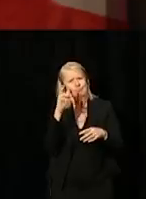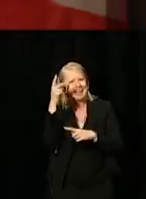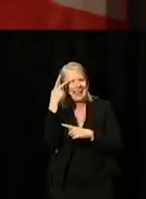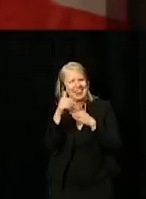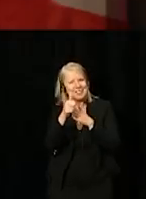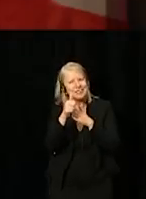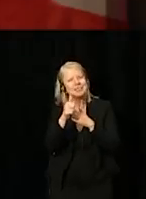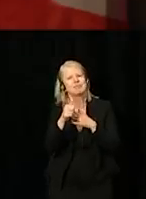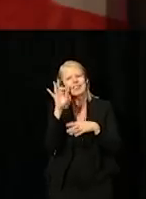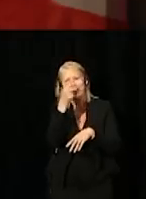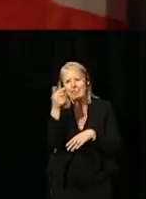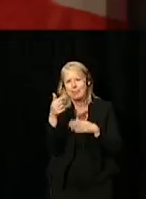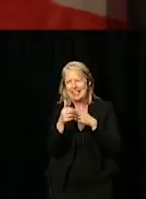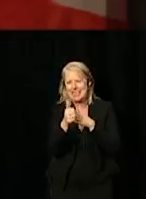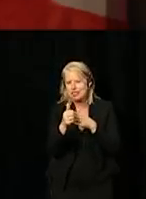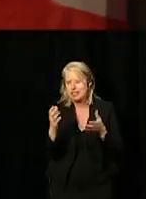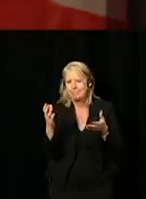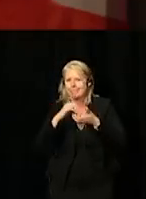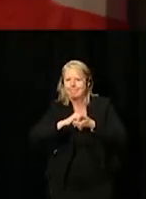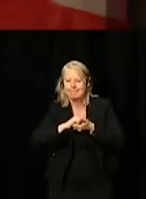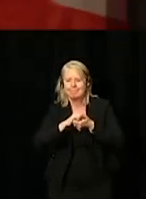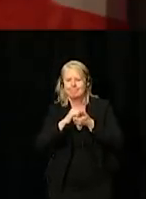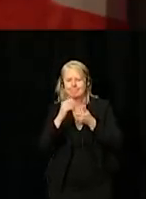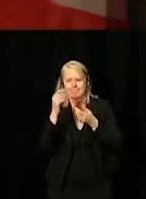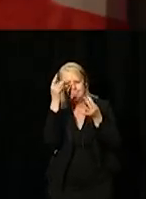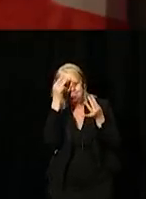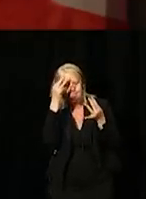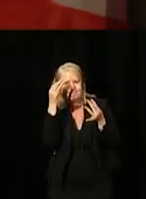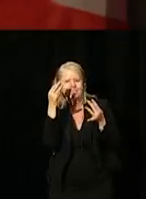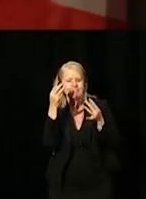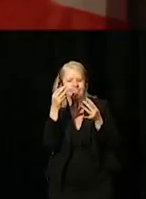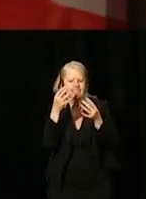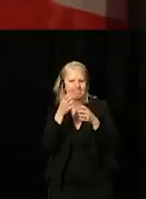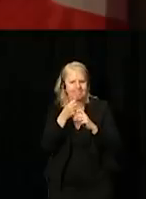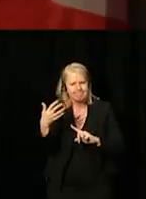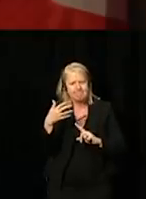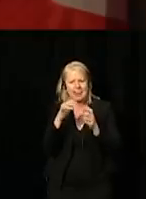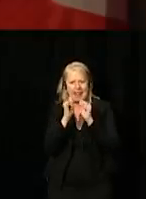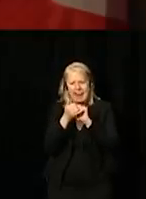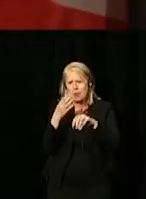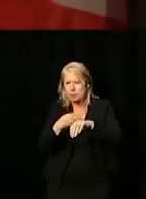and public service leadership coming together to define an area of improvement